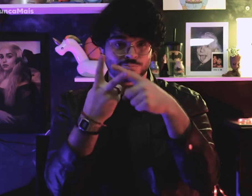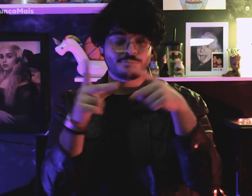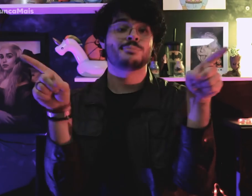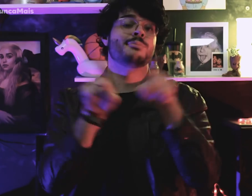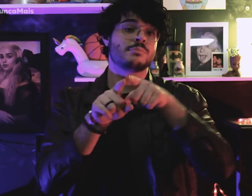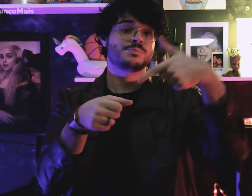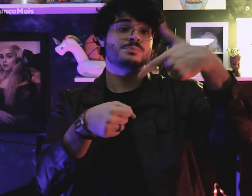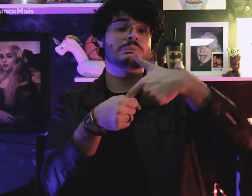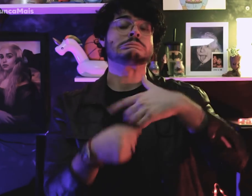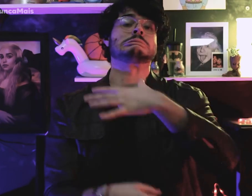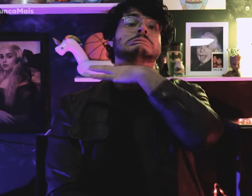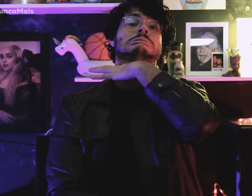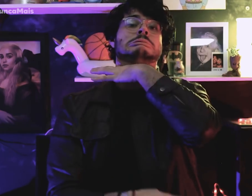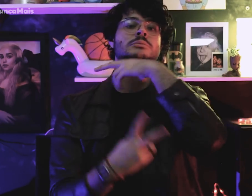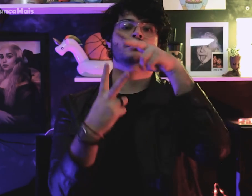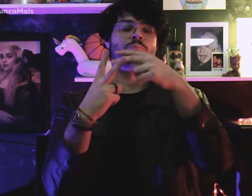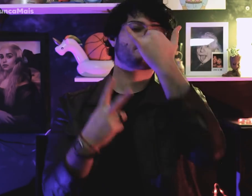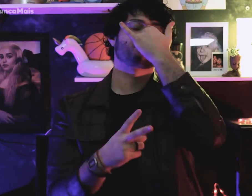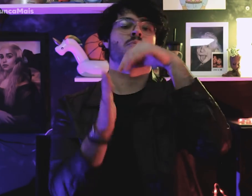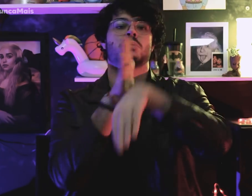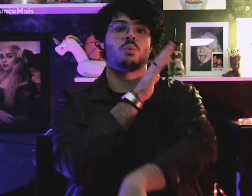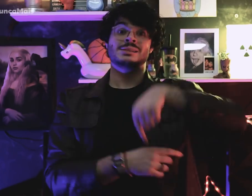e pela crise do petróleo.